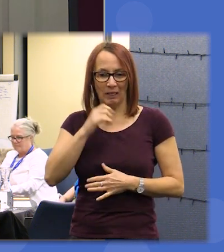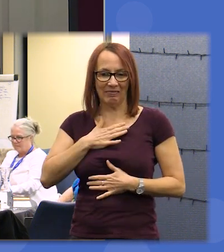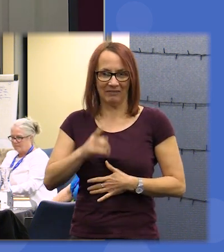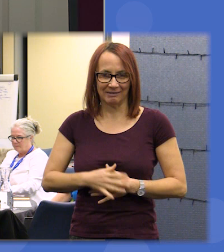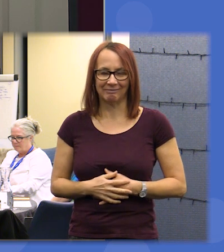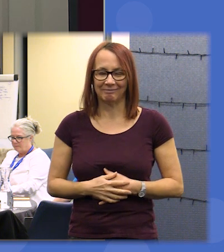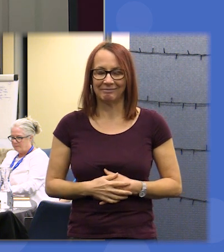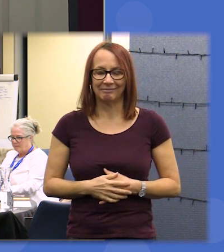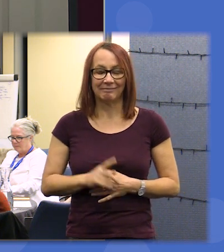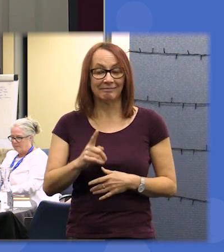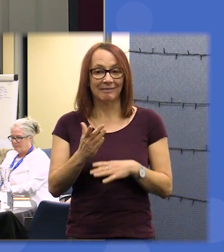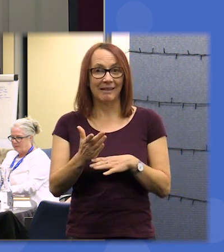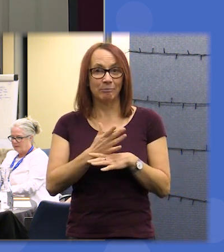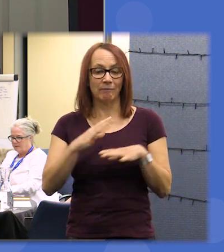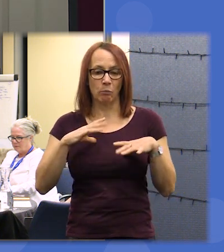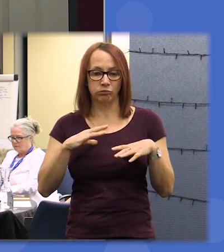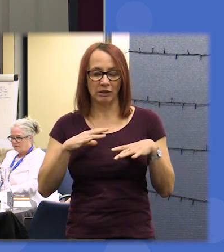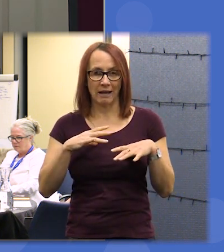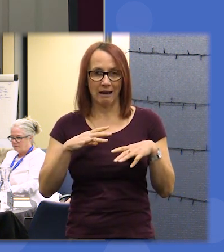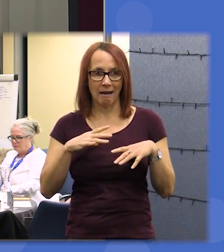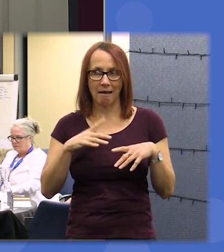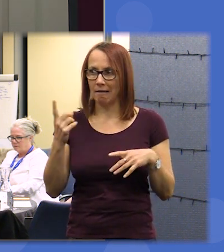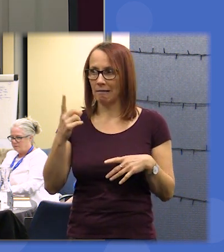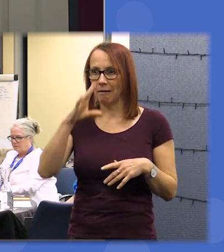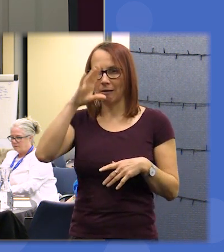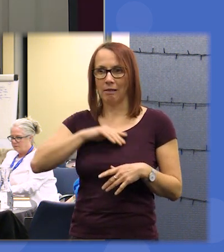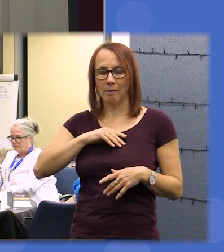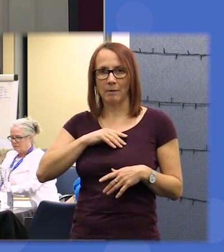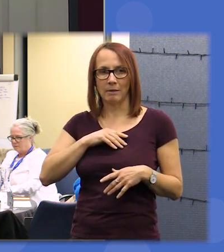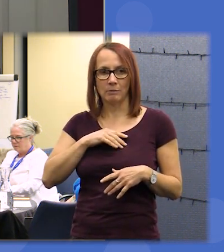just before we do I am informed that it may or may not be a couple of people's